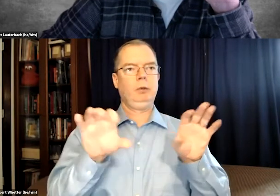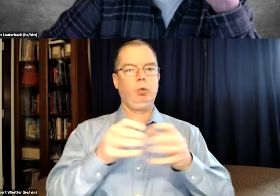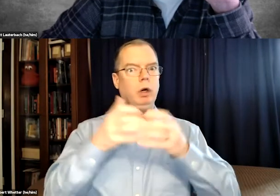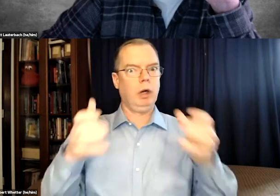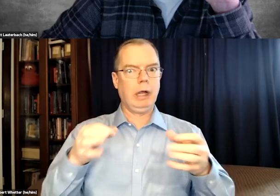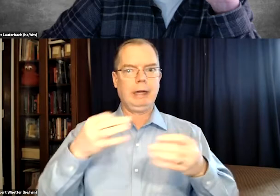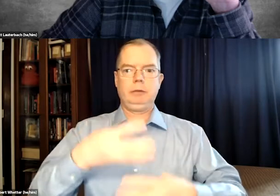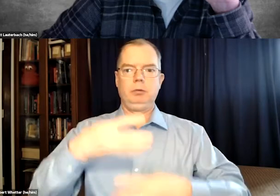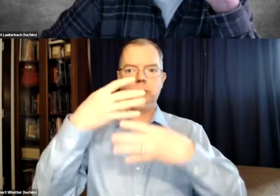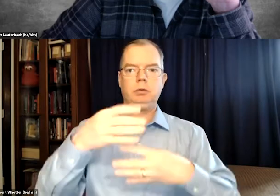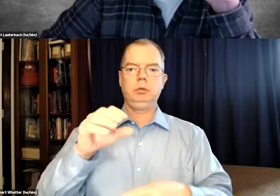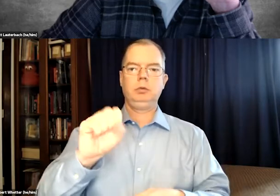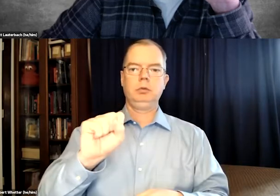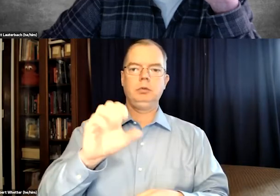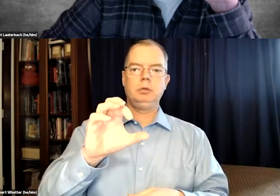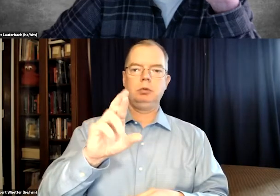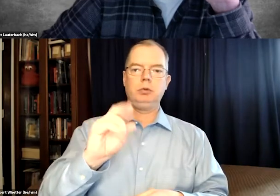with this abundance of errors, I've noticed